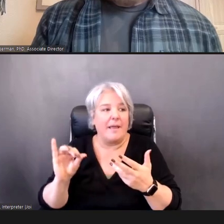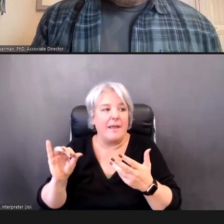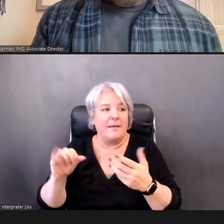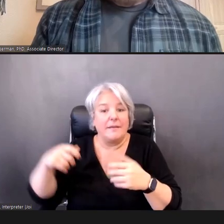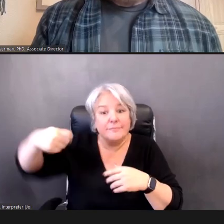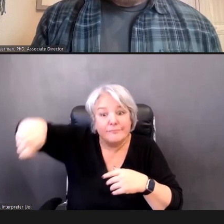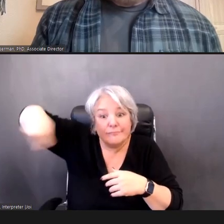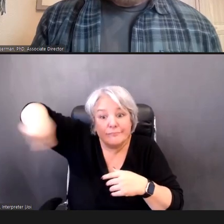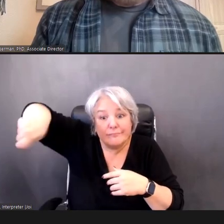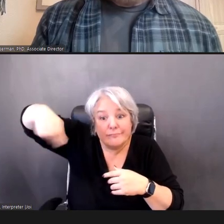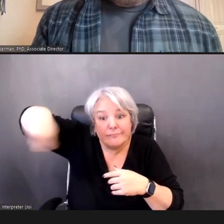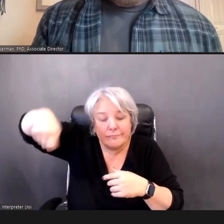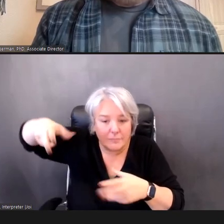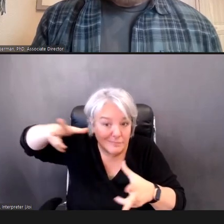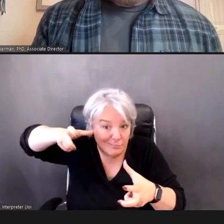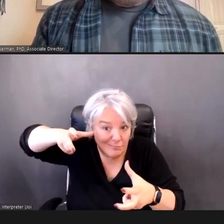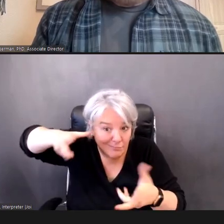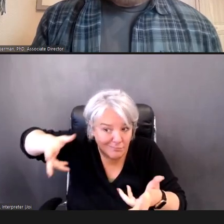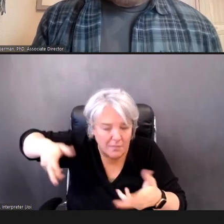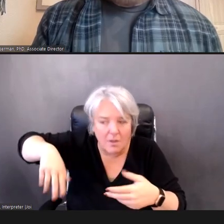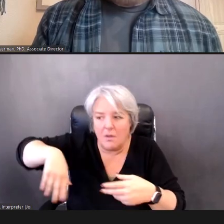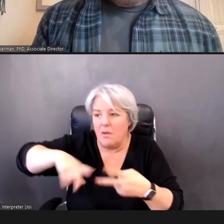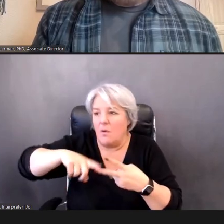observing reaction to sound, but --